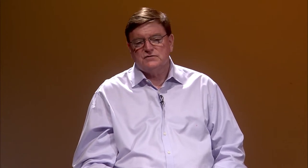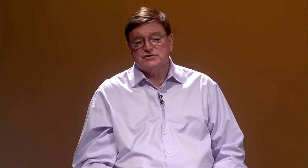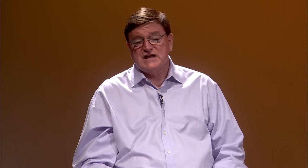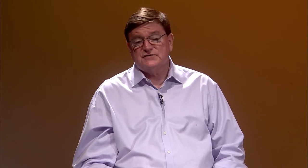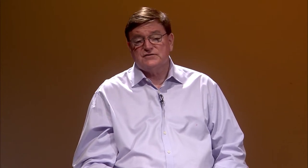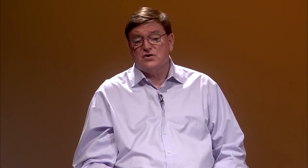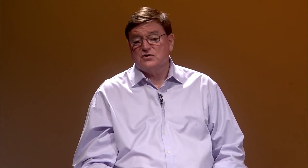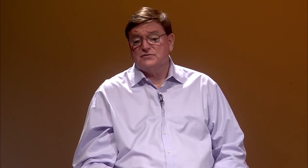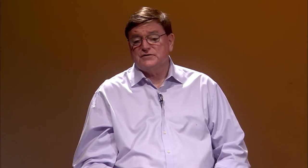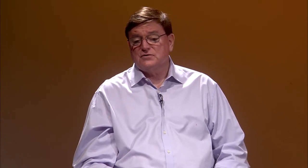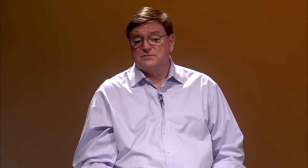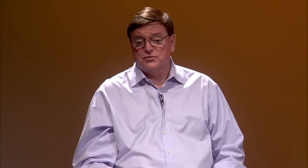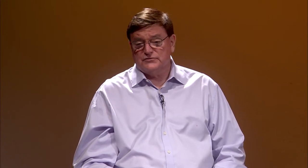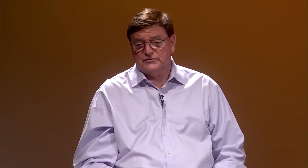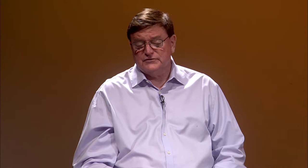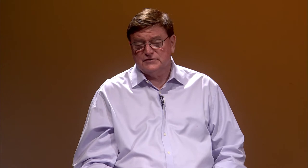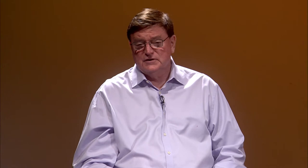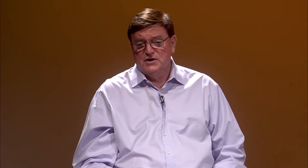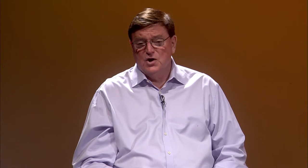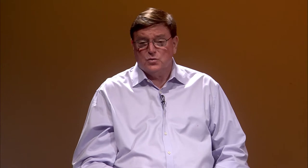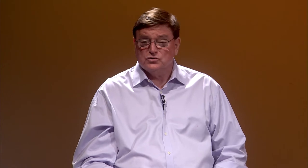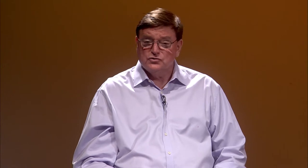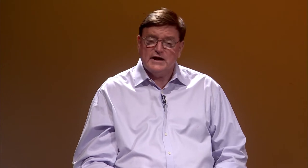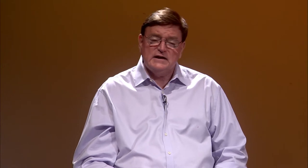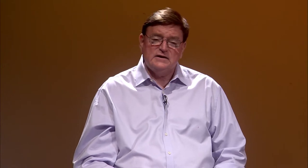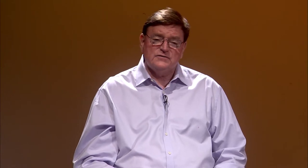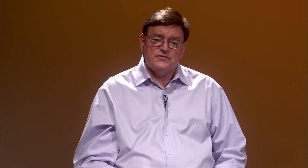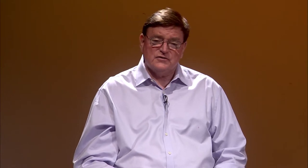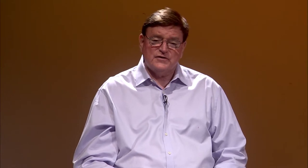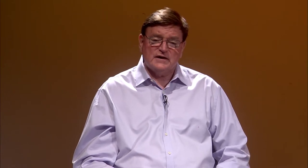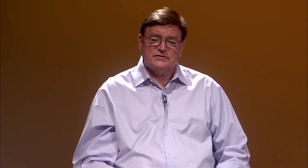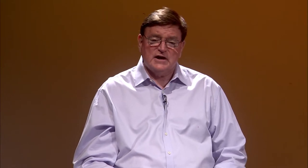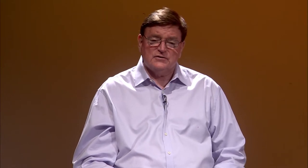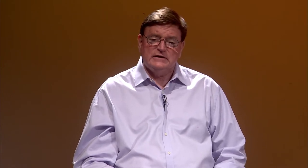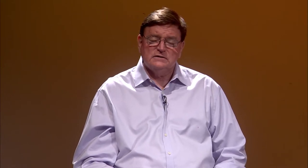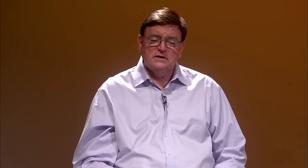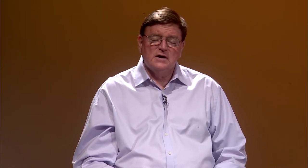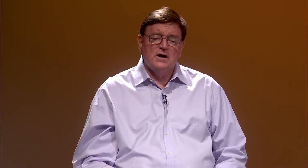for Deaf and Hard of Hearing Persons. We're located in Fairfax County.